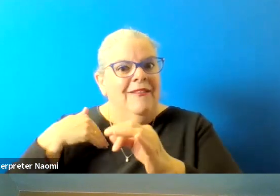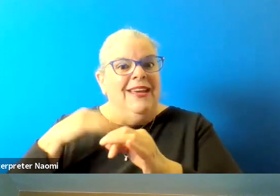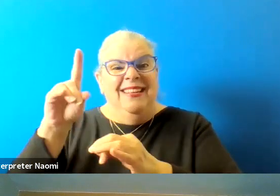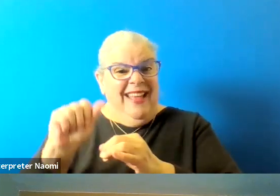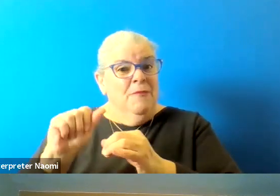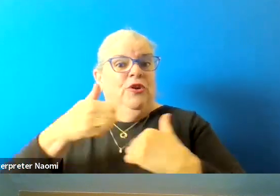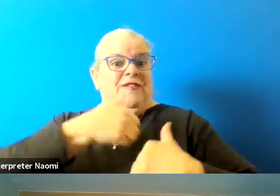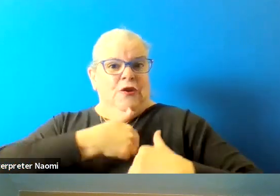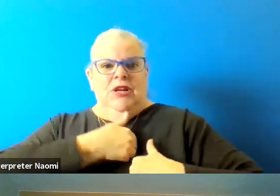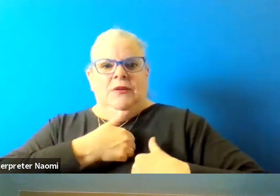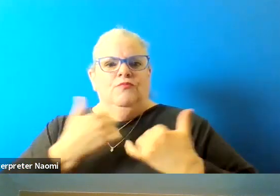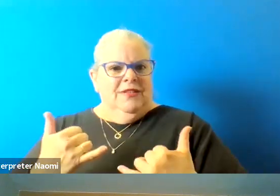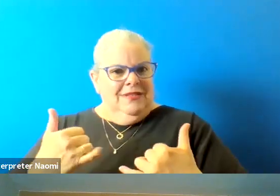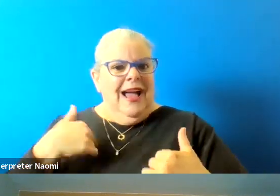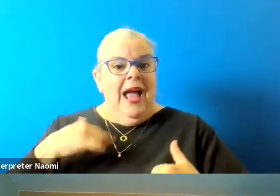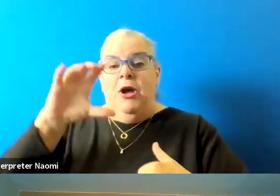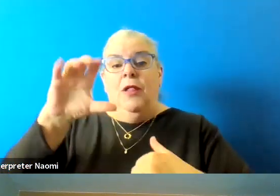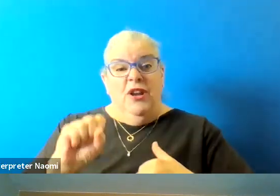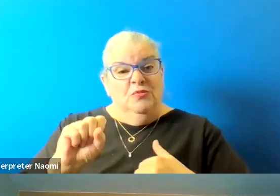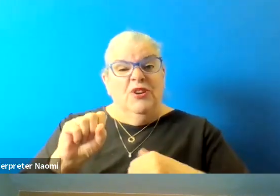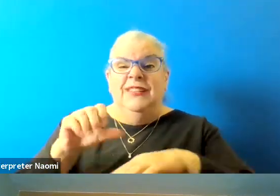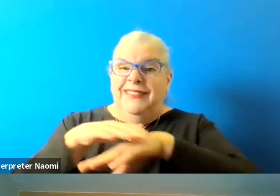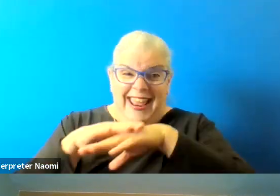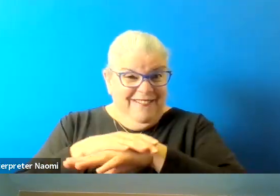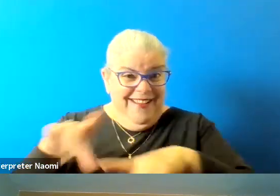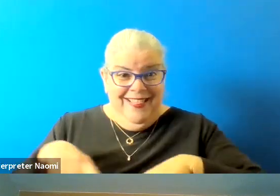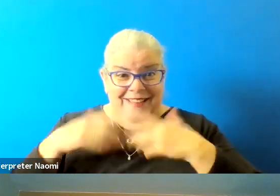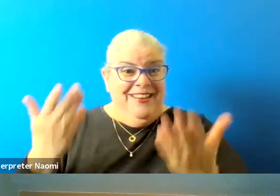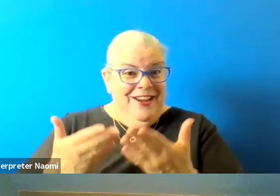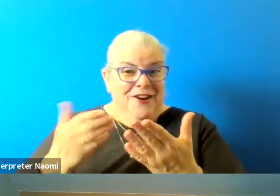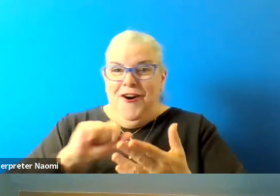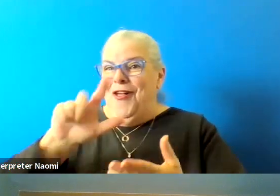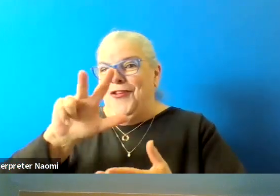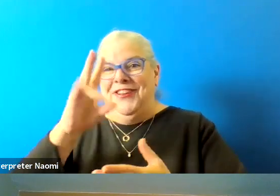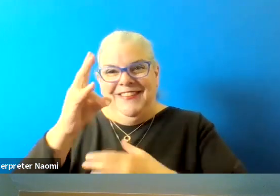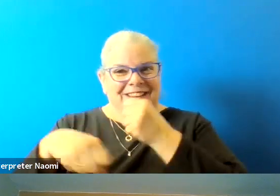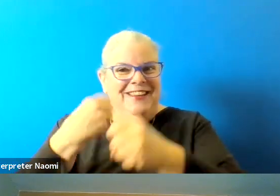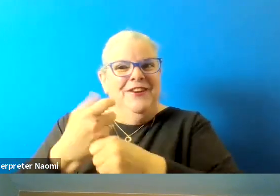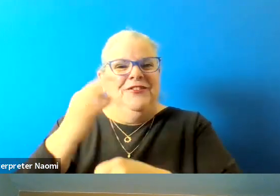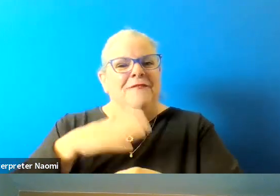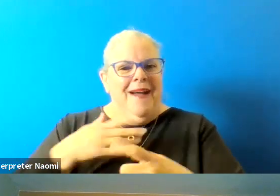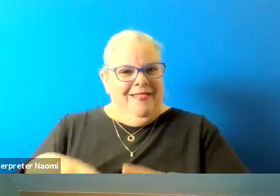I am a Colorado Springs native, I have lived here all 37 years of my life growing up down south.